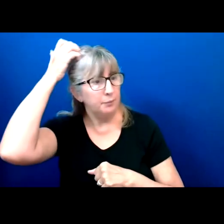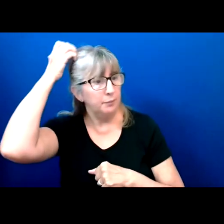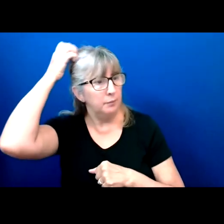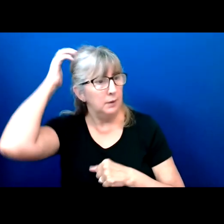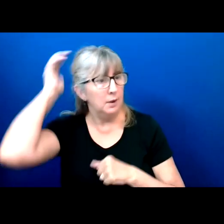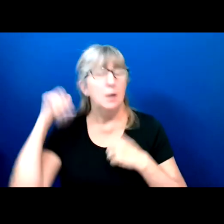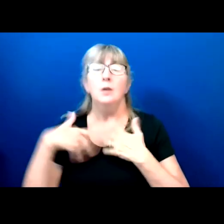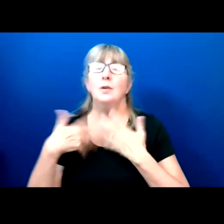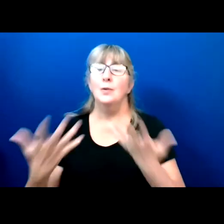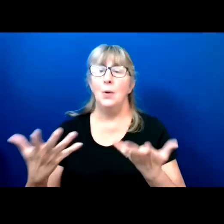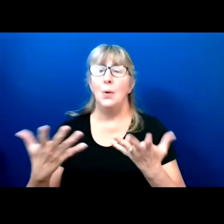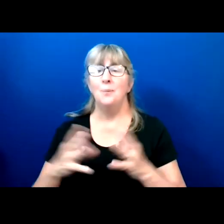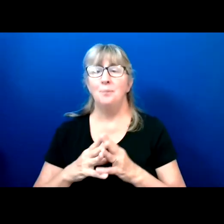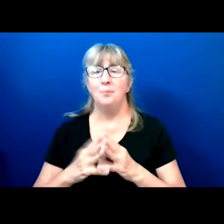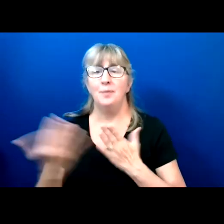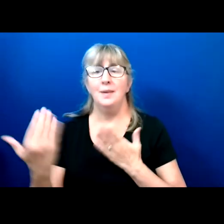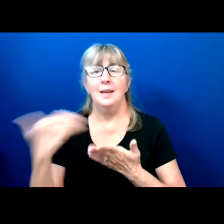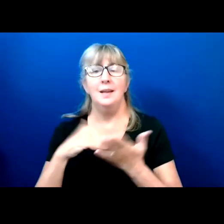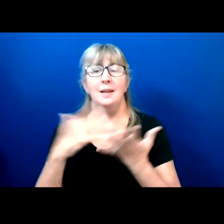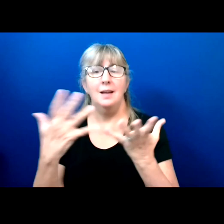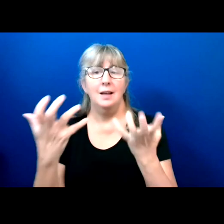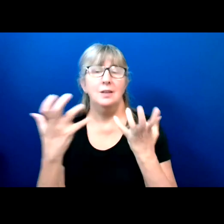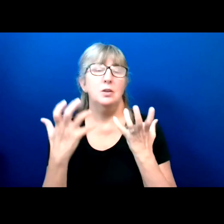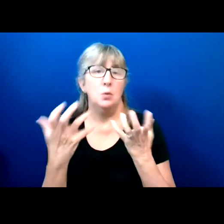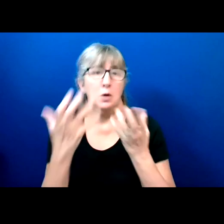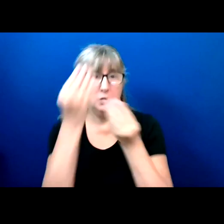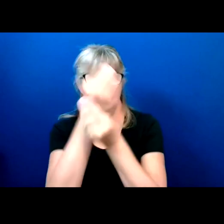And so with that, again, I want to say thank you.